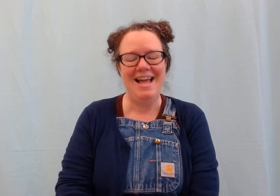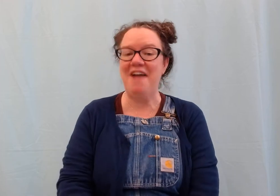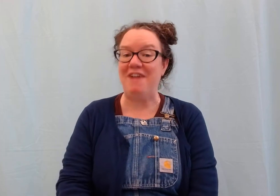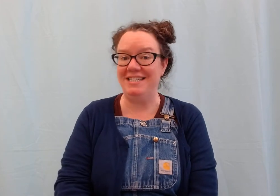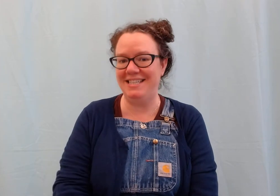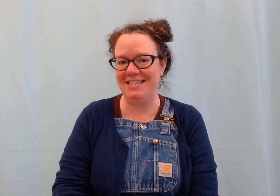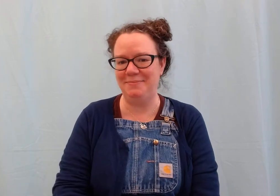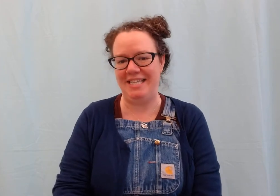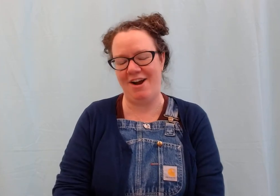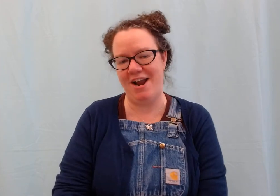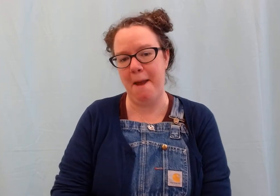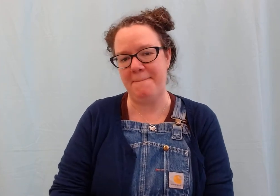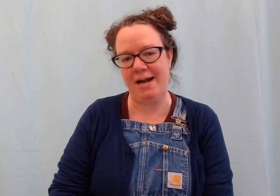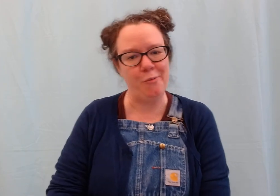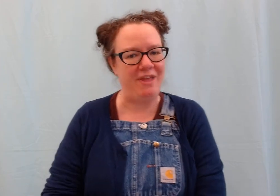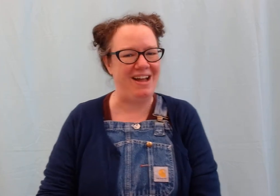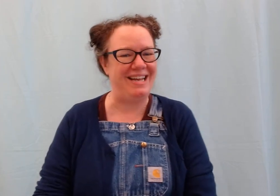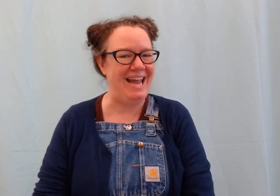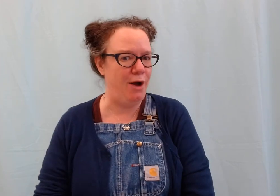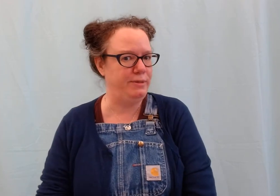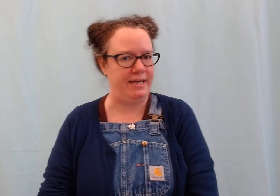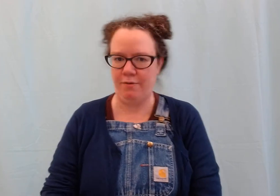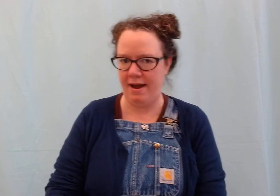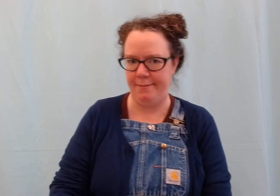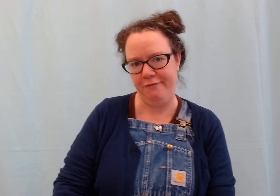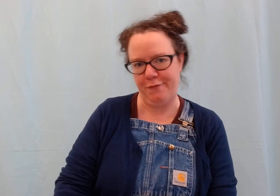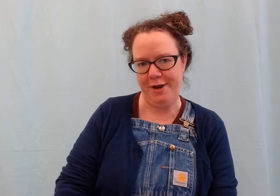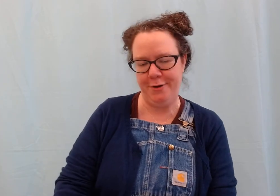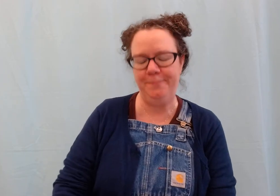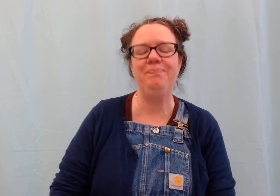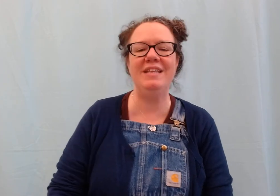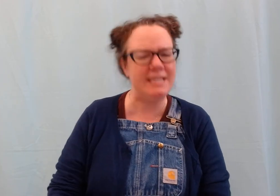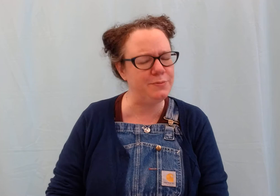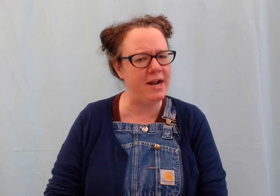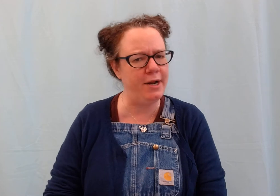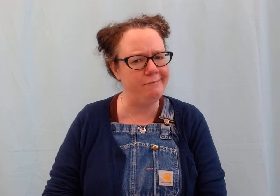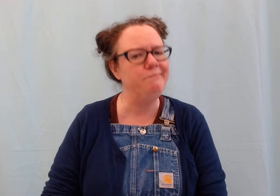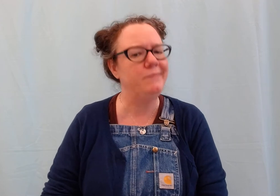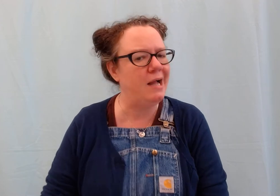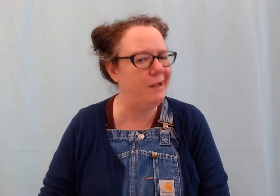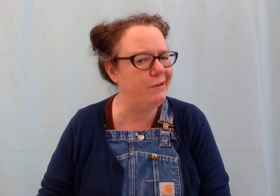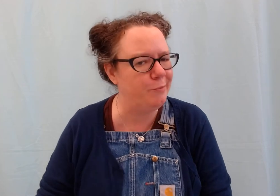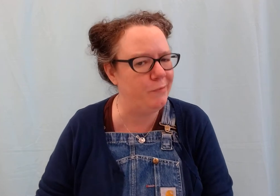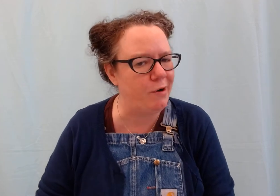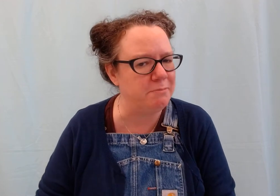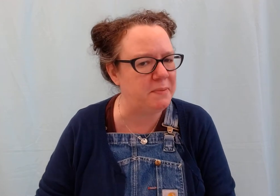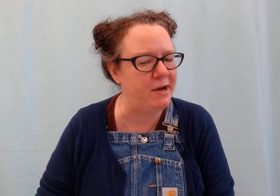Hi friends! It's Miss Erin back with a counting rhyme for you. This is one your grown-ups might